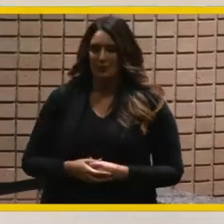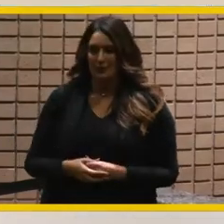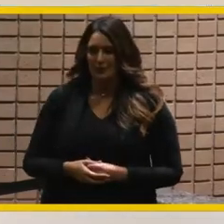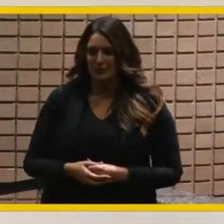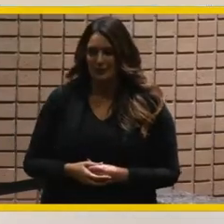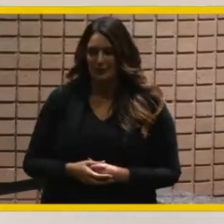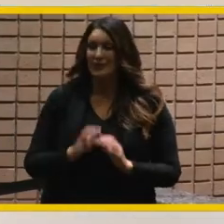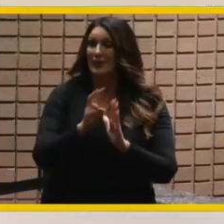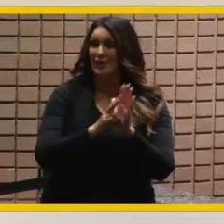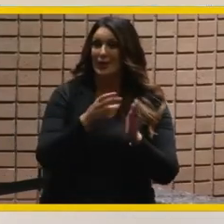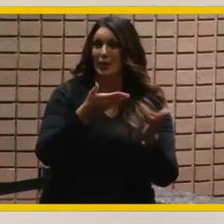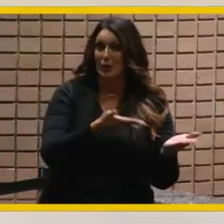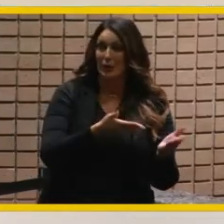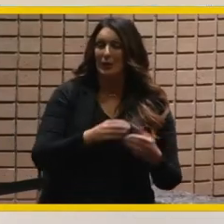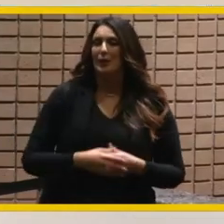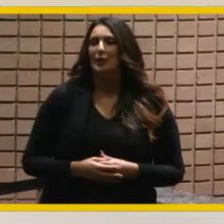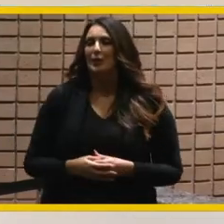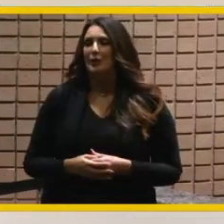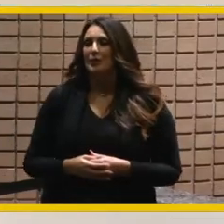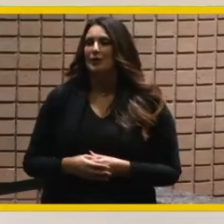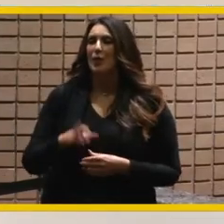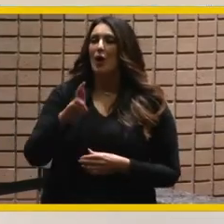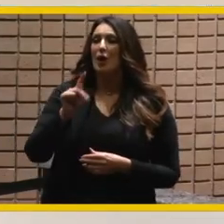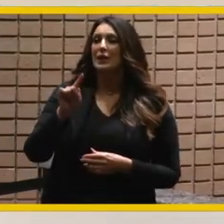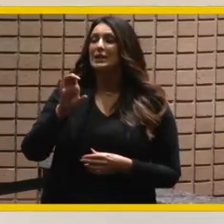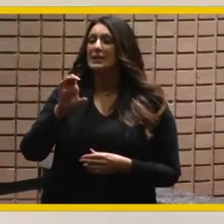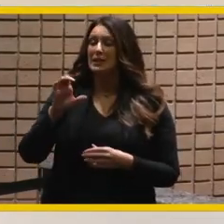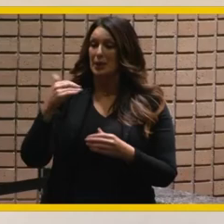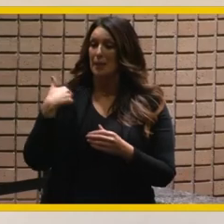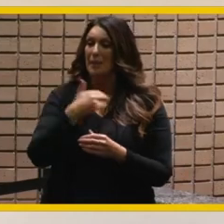mayor bailey on behalf of the rctc team i would like to express